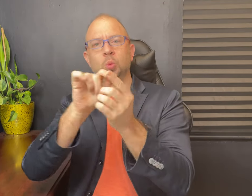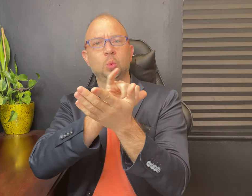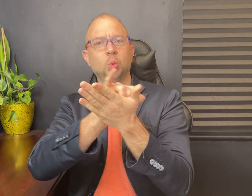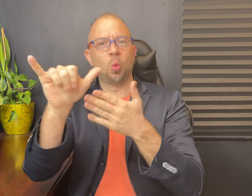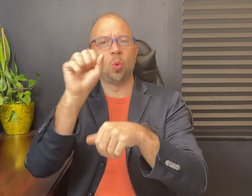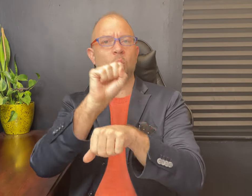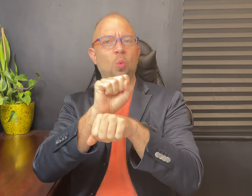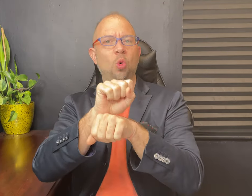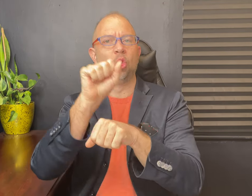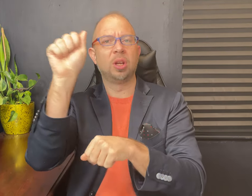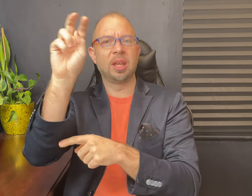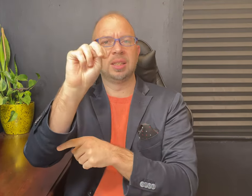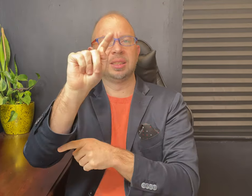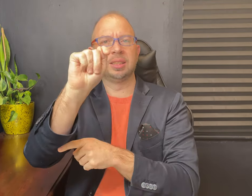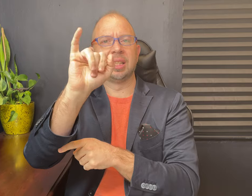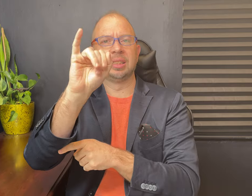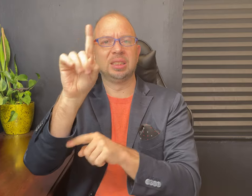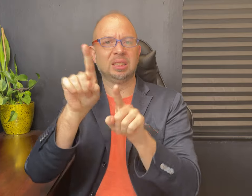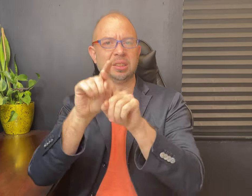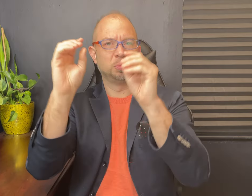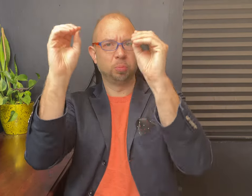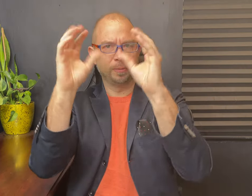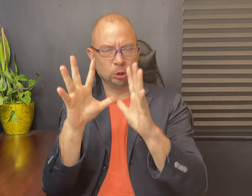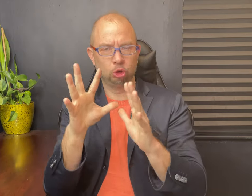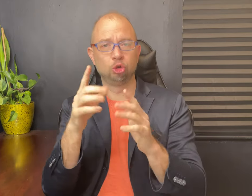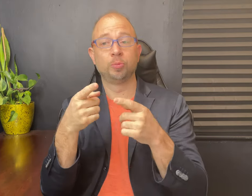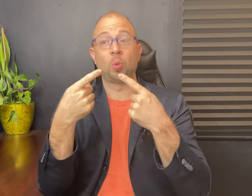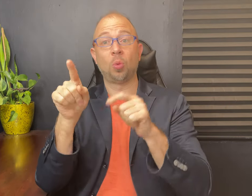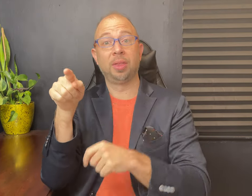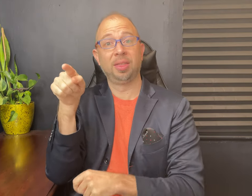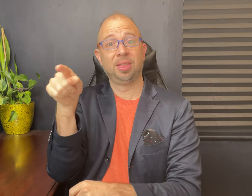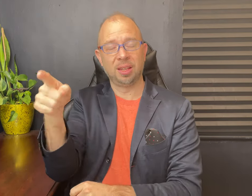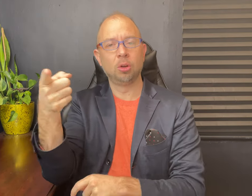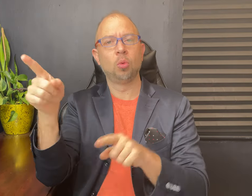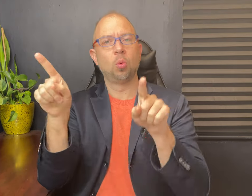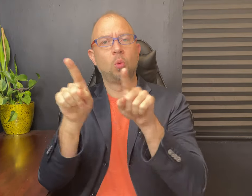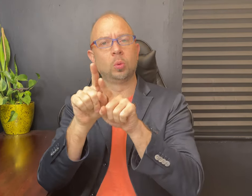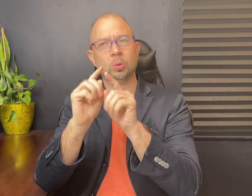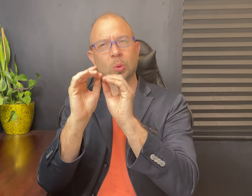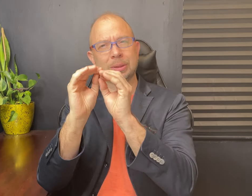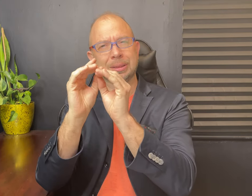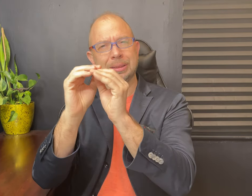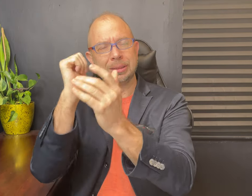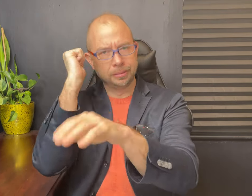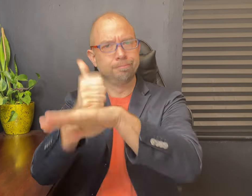Later he moved to New York, to work at NTID as a professor, and while there